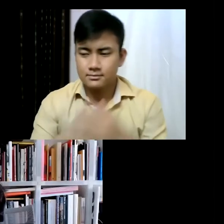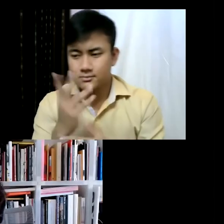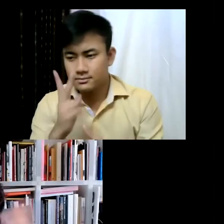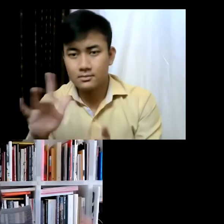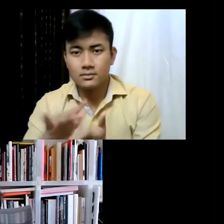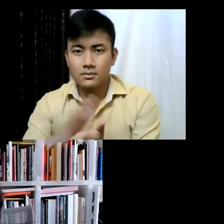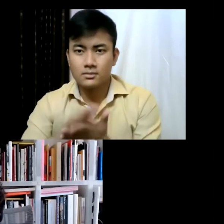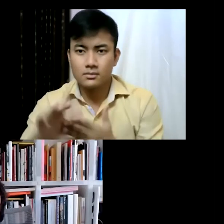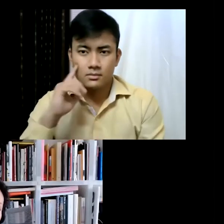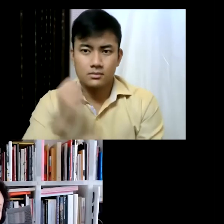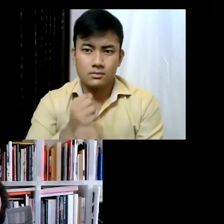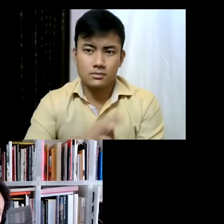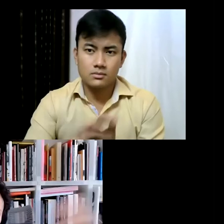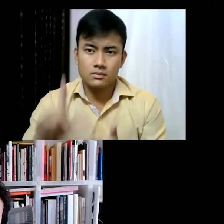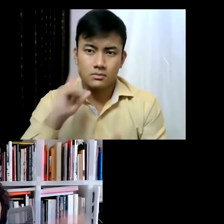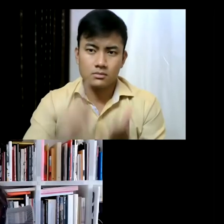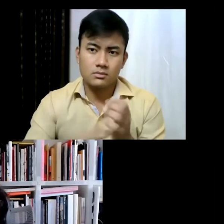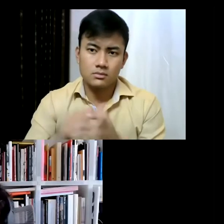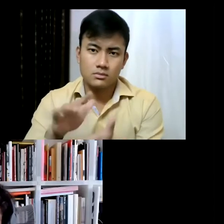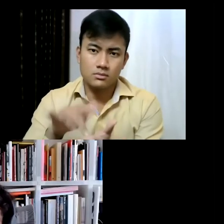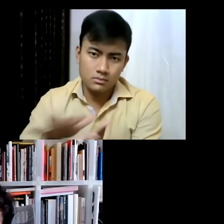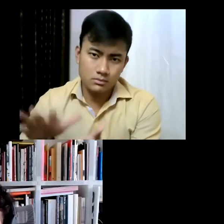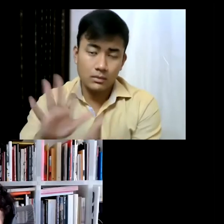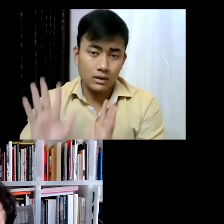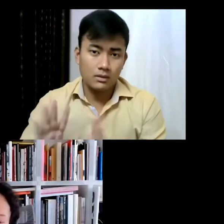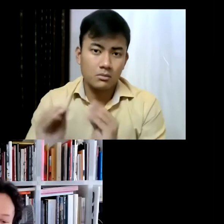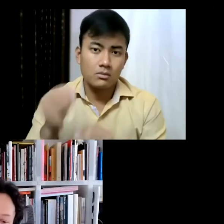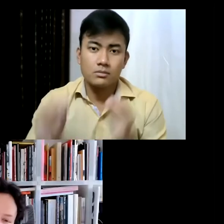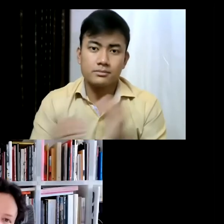there were lots of piers because that's where the boats would come. But they've been slowly